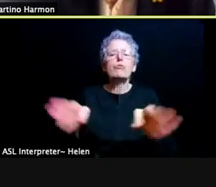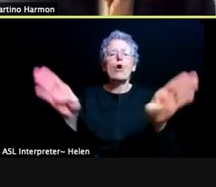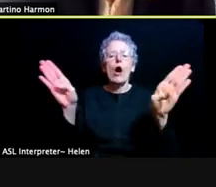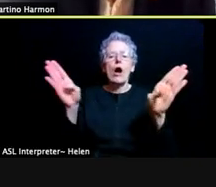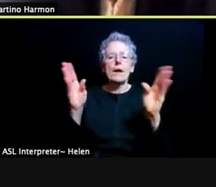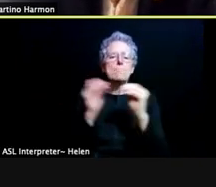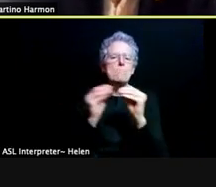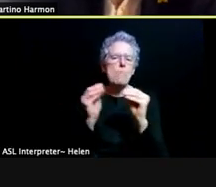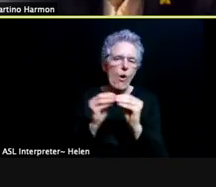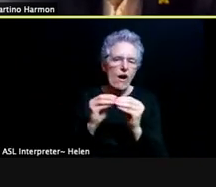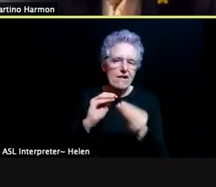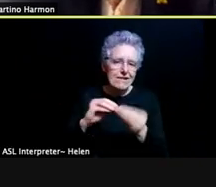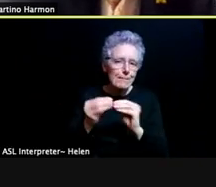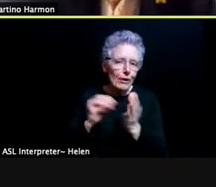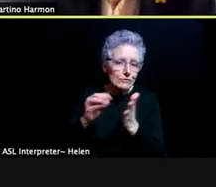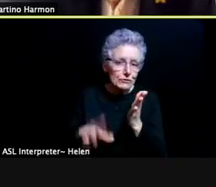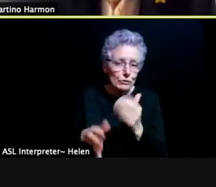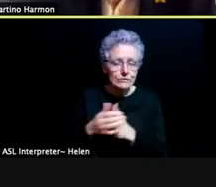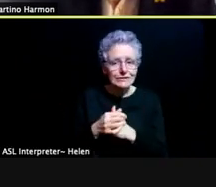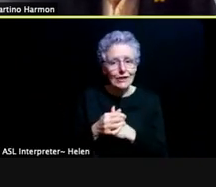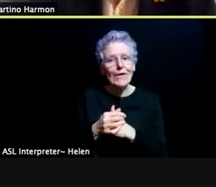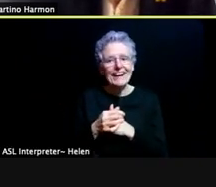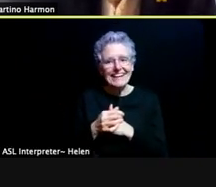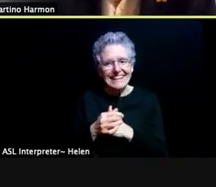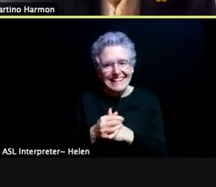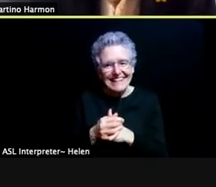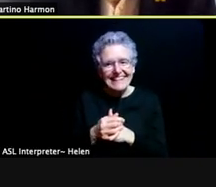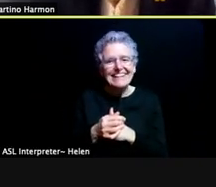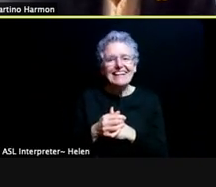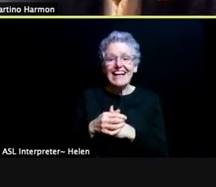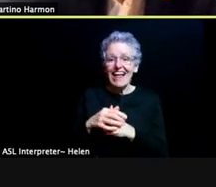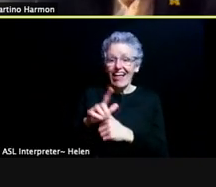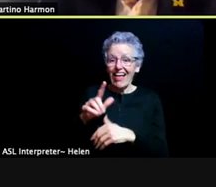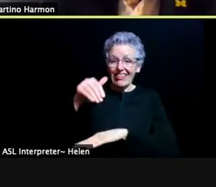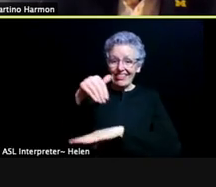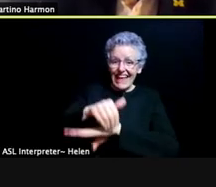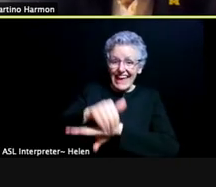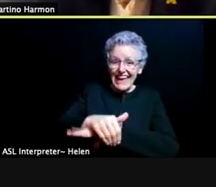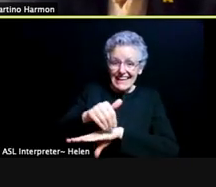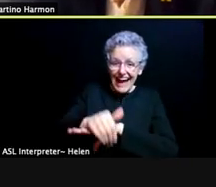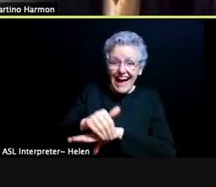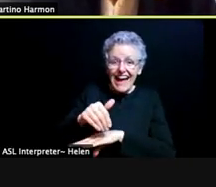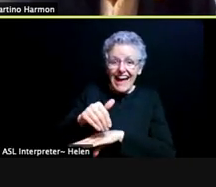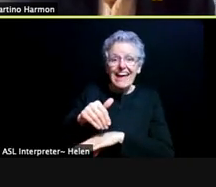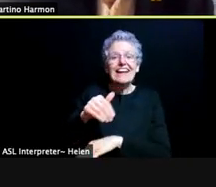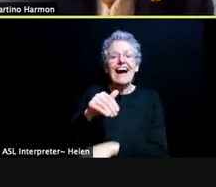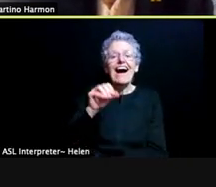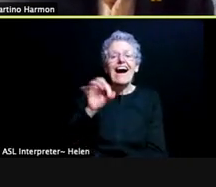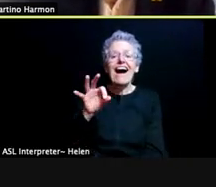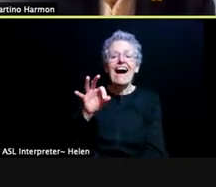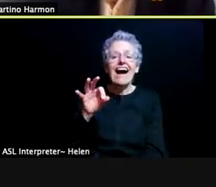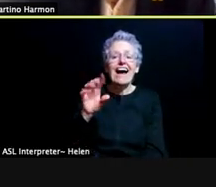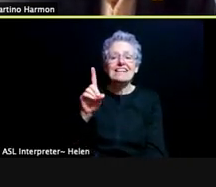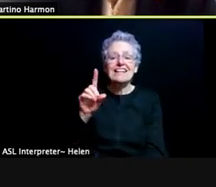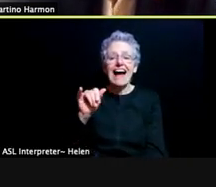And then events like UMix Late Night on the Diag and Sand volleyball, and Spike ball in the mirror tournaments.